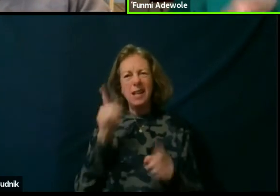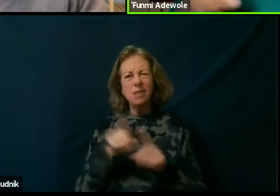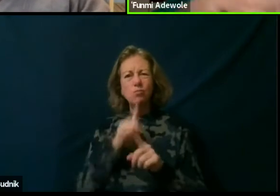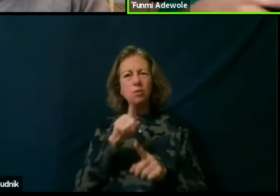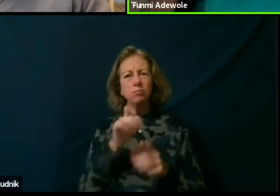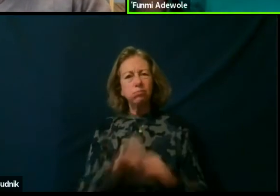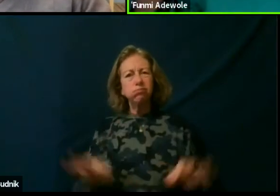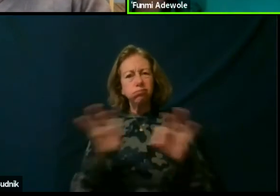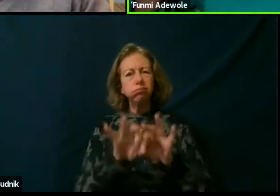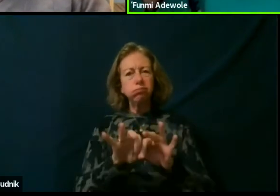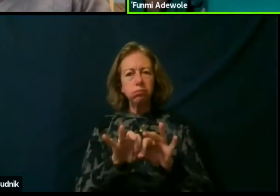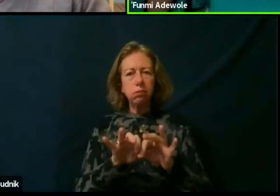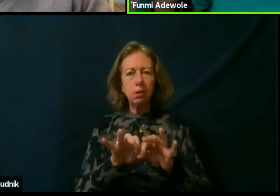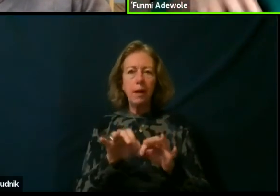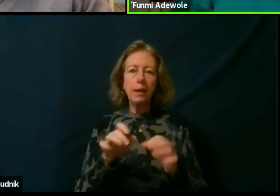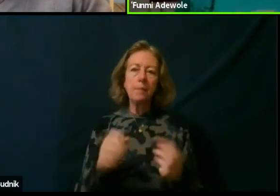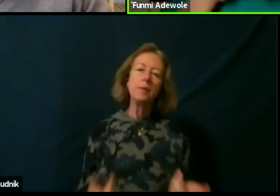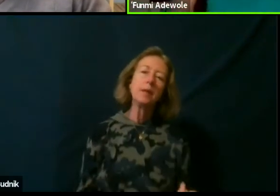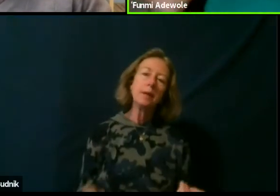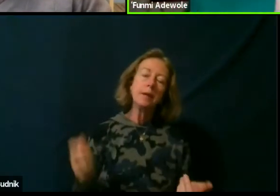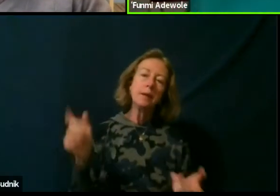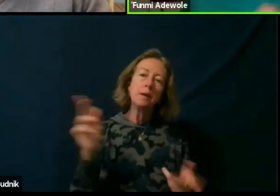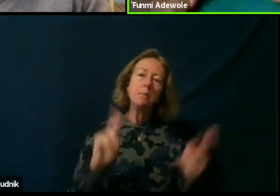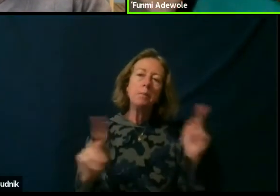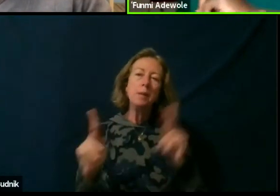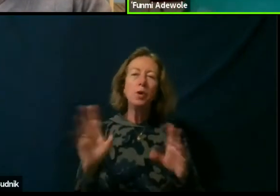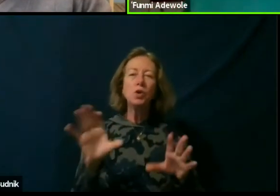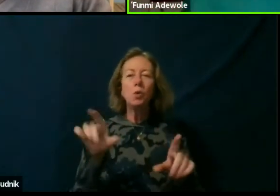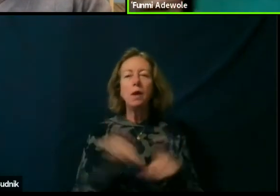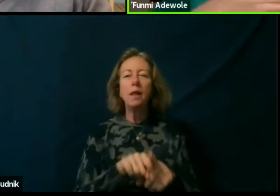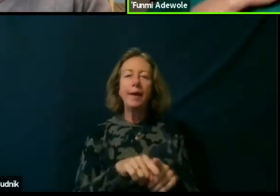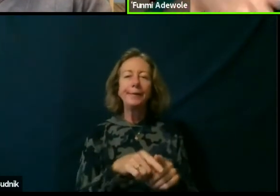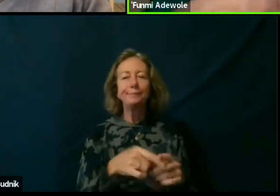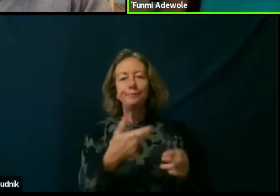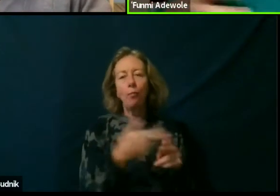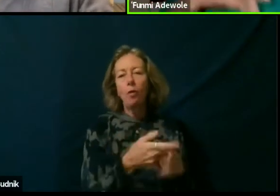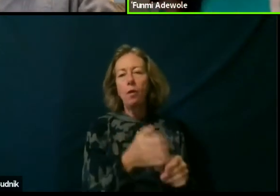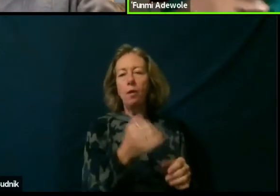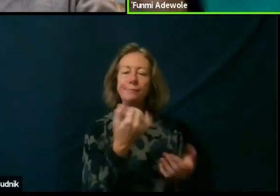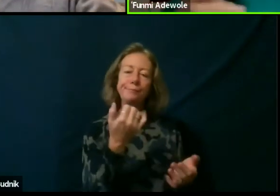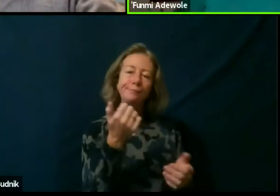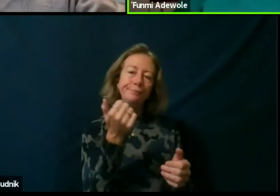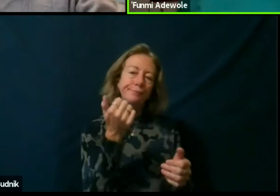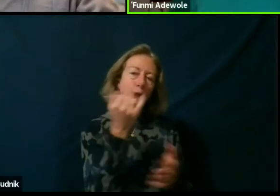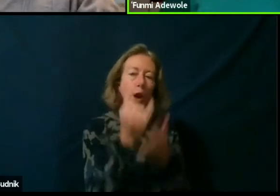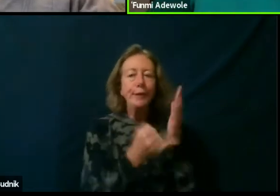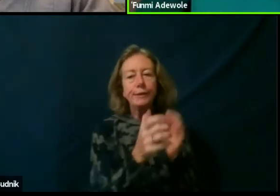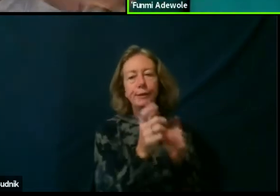People do them in the guise of being an artistic director, as part of the many, many things they are doing.